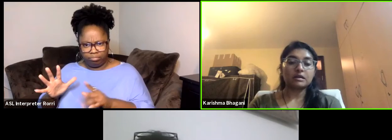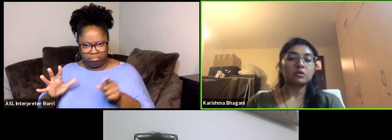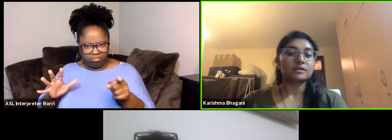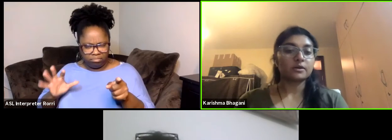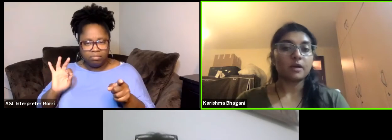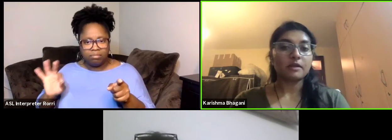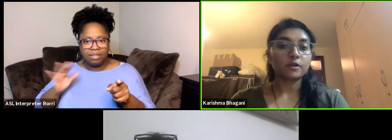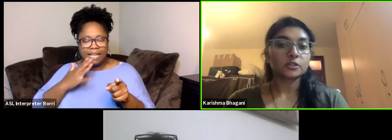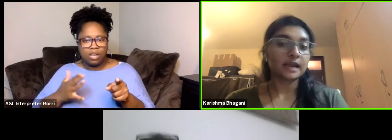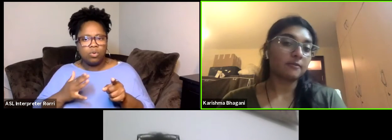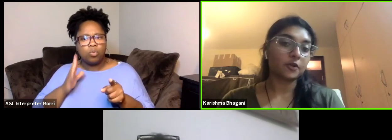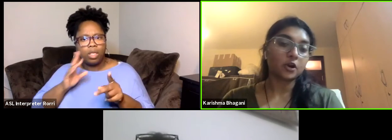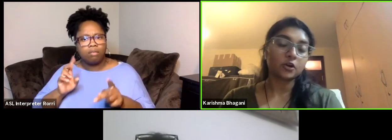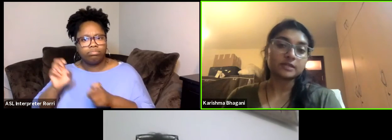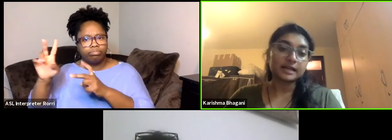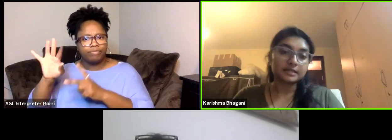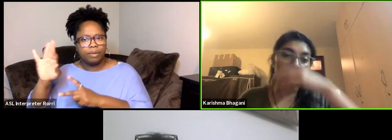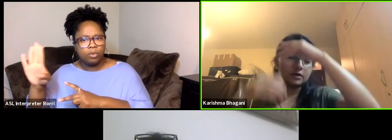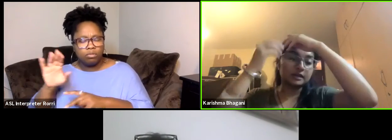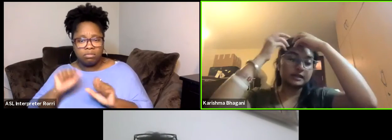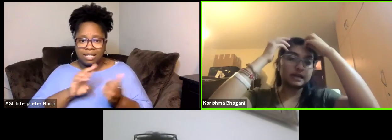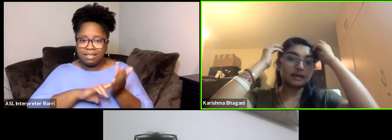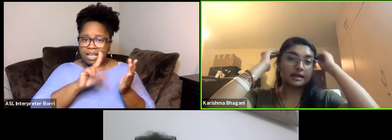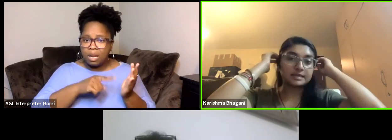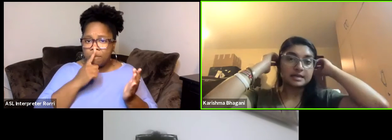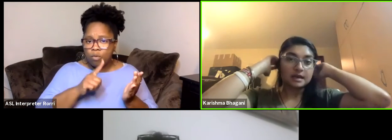Is there a way for us to sign up for your newsletter or anything like that?